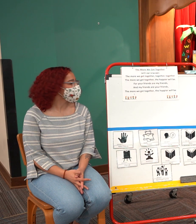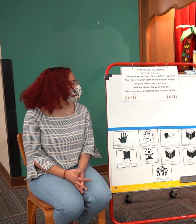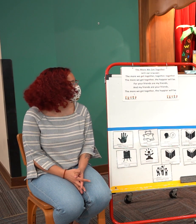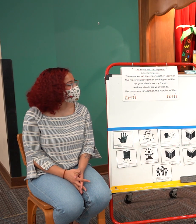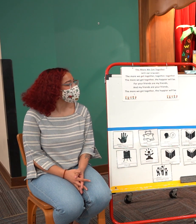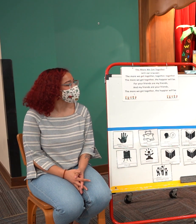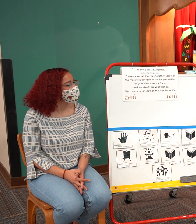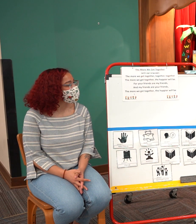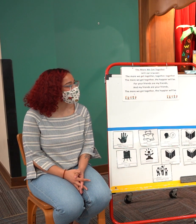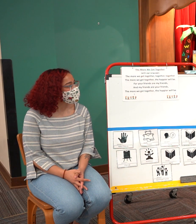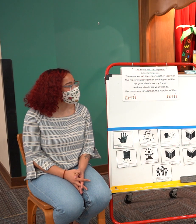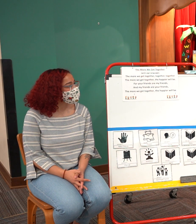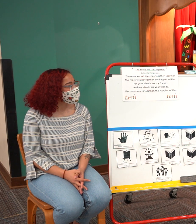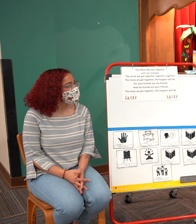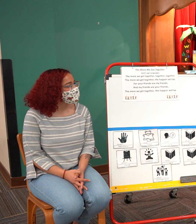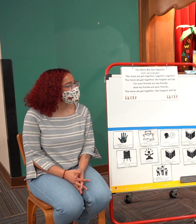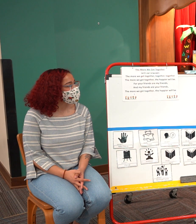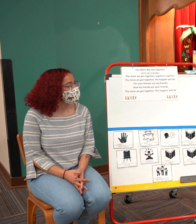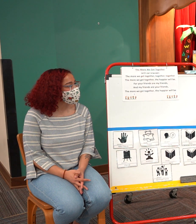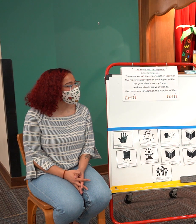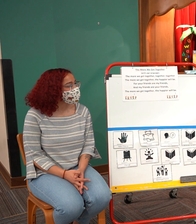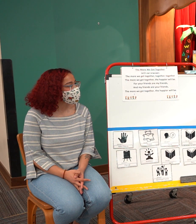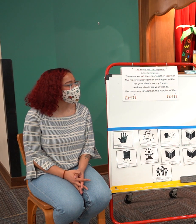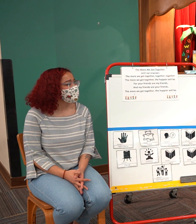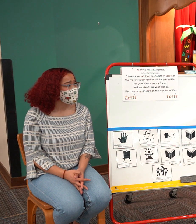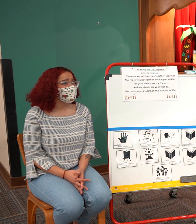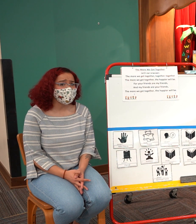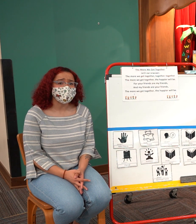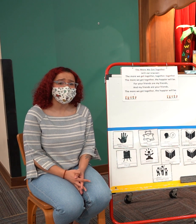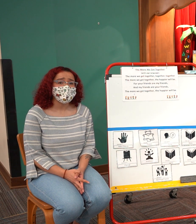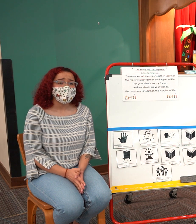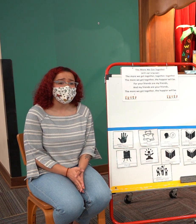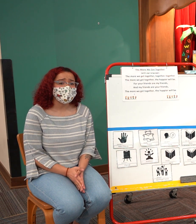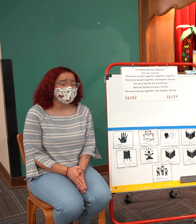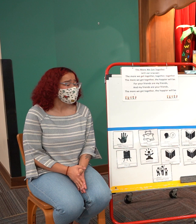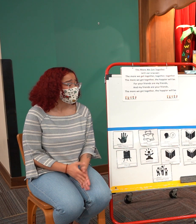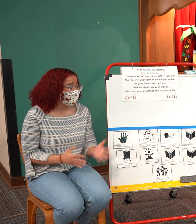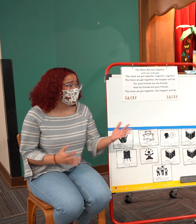and your friends you can help lots of people even when you're young yeah well that's a